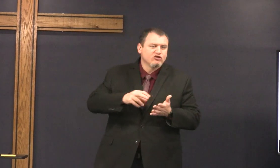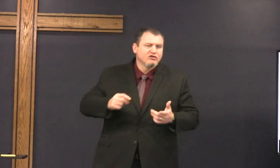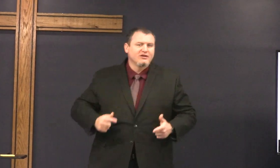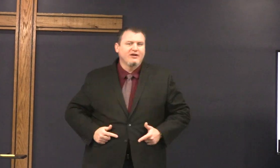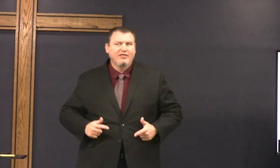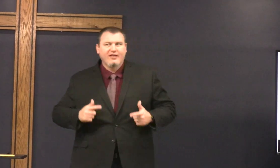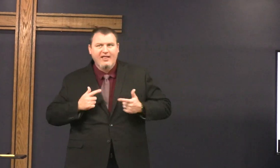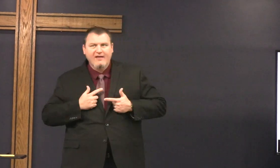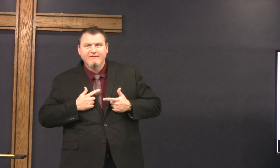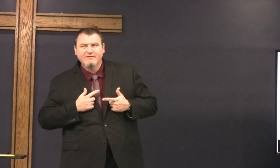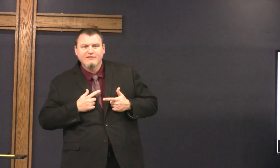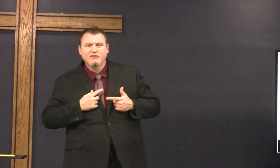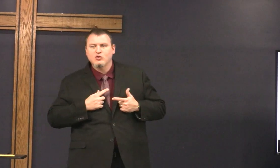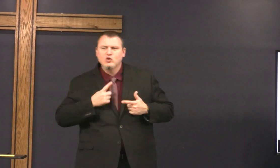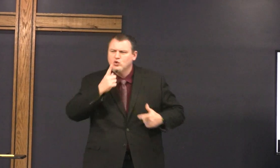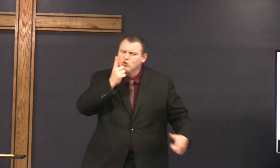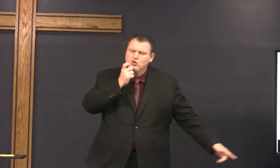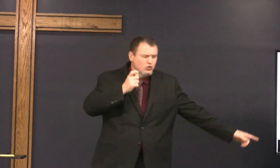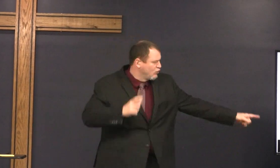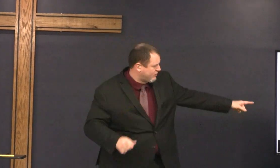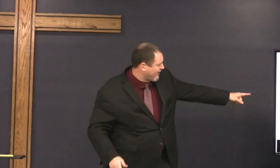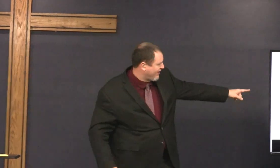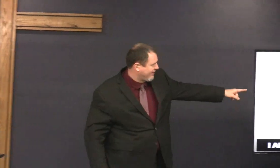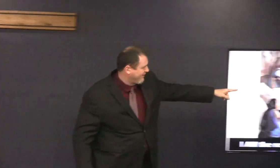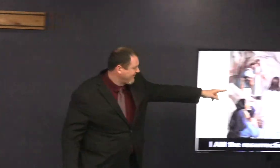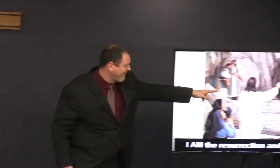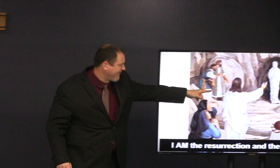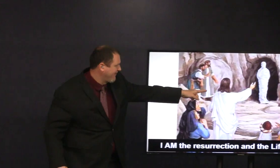and the resurrection and the life who is this